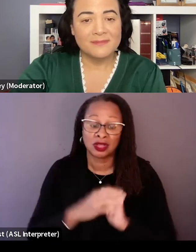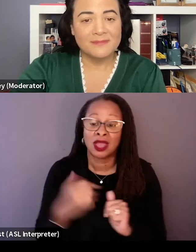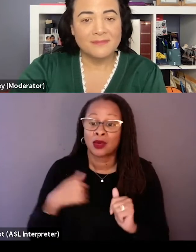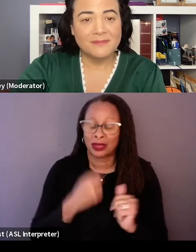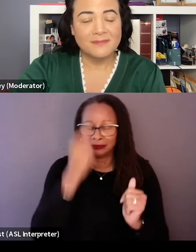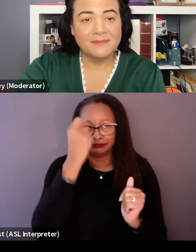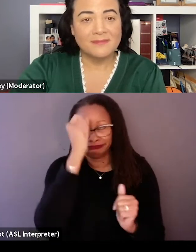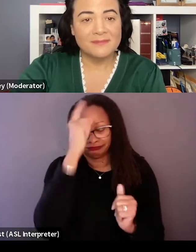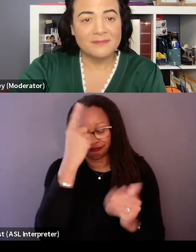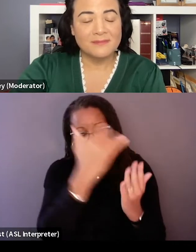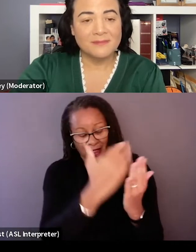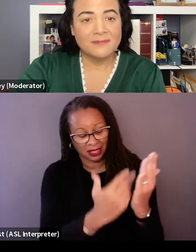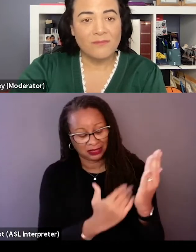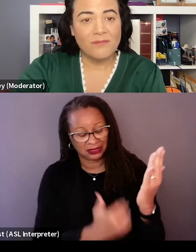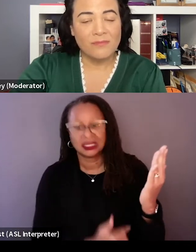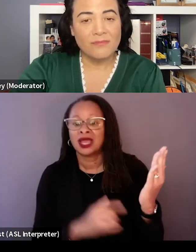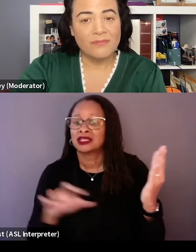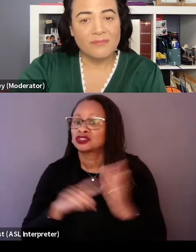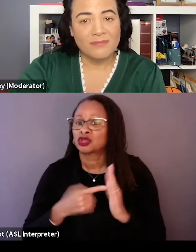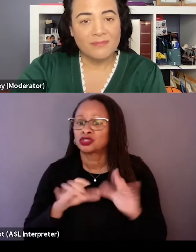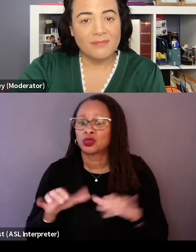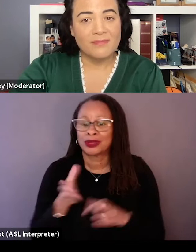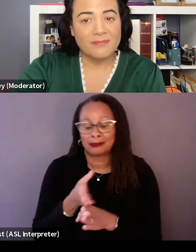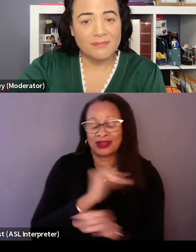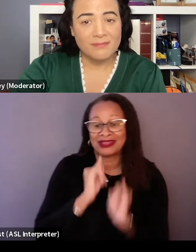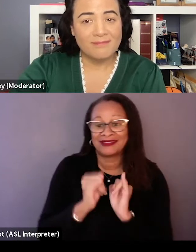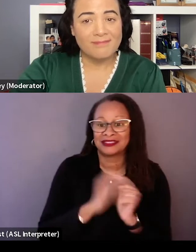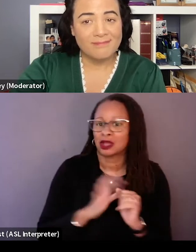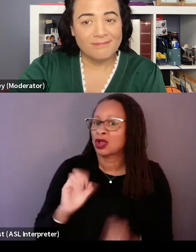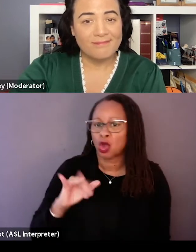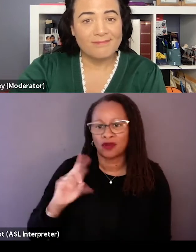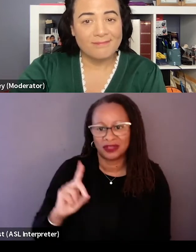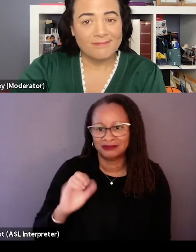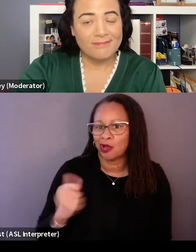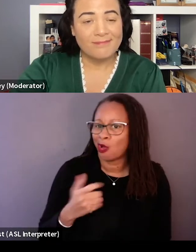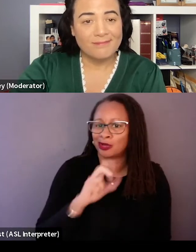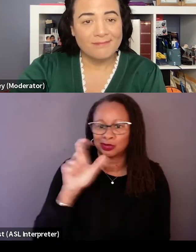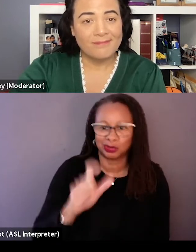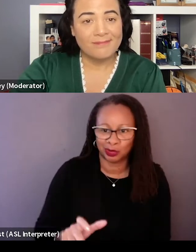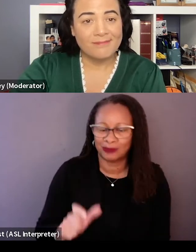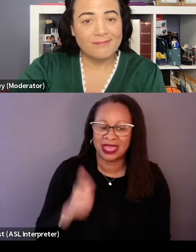and started doing pre-interviews with people. This is all COVID times. They were all Zoom interviews and each of them lasted,